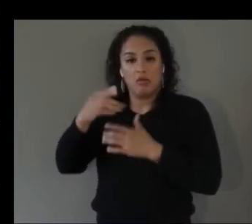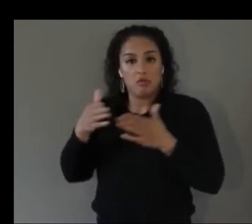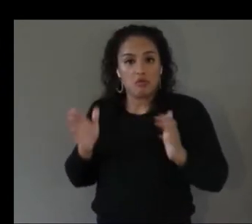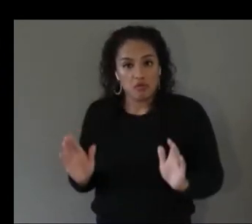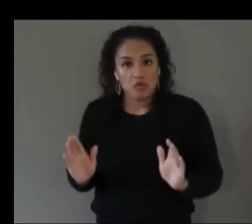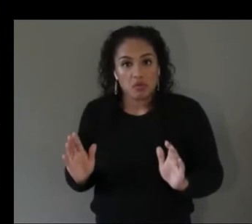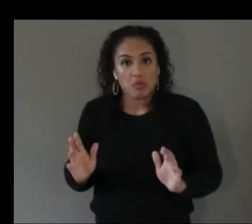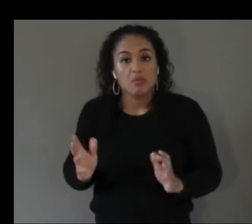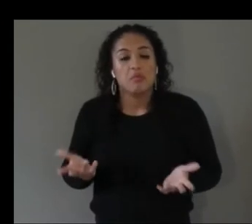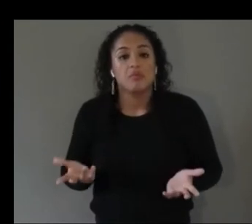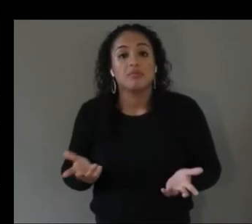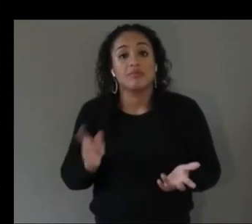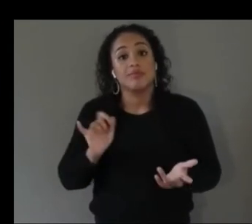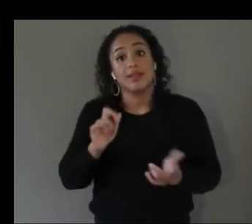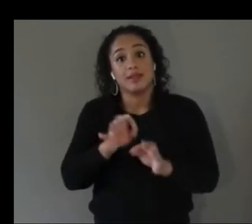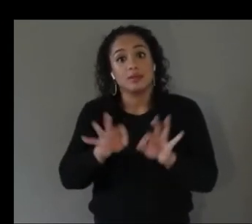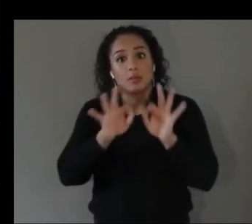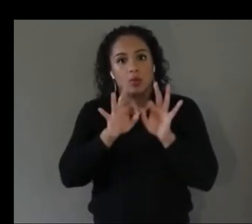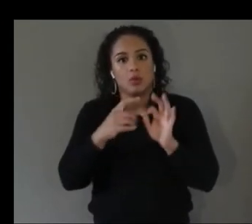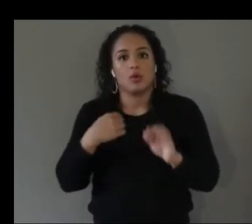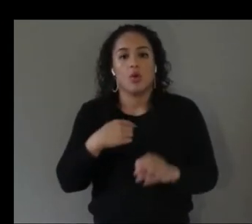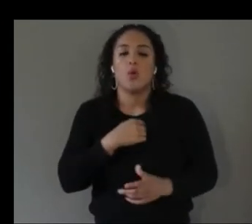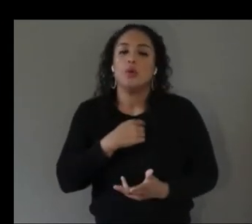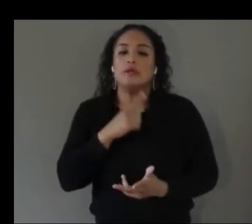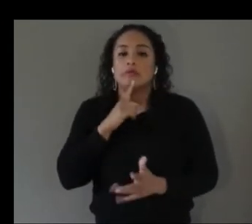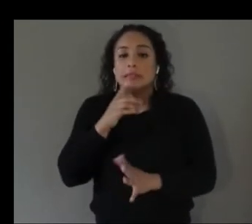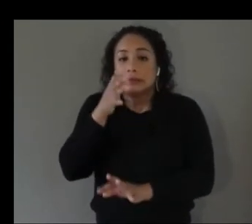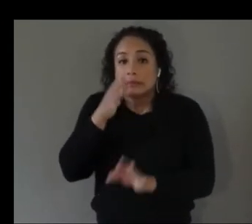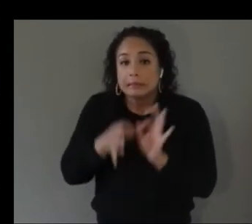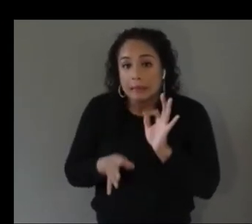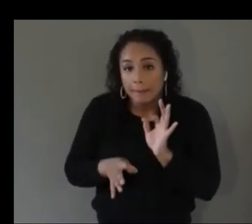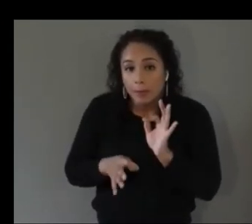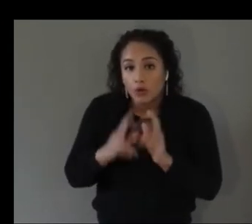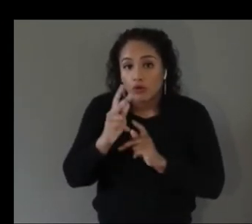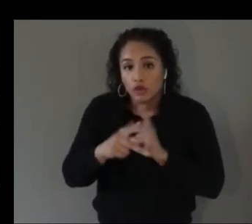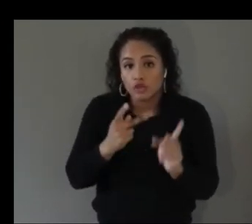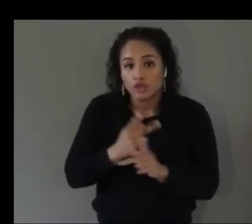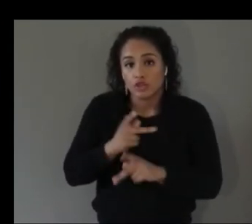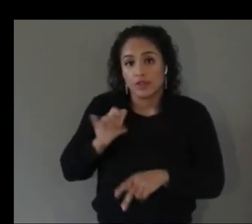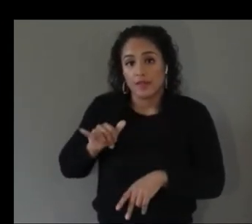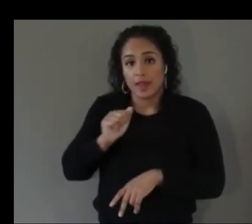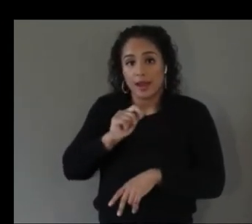pretty simple versions of this application just to try out a couple different interactions